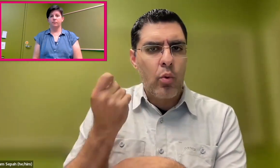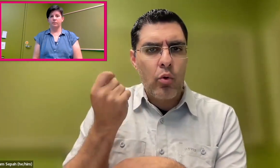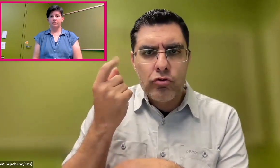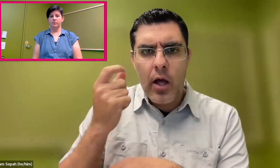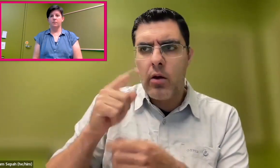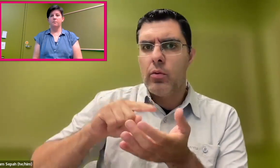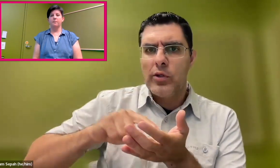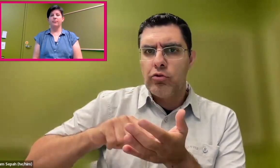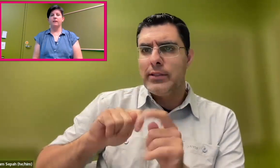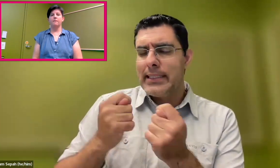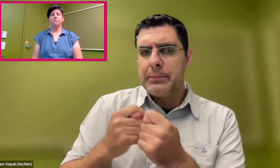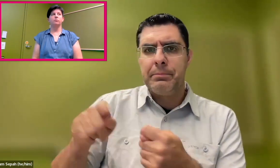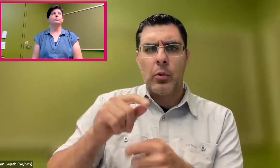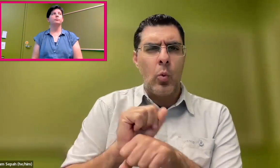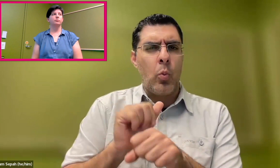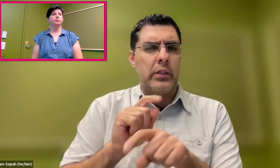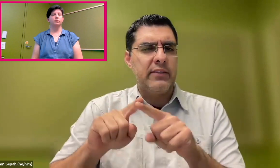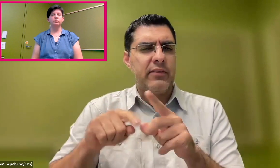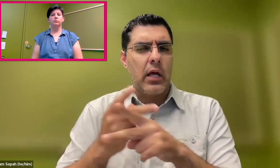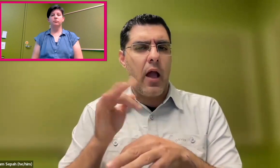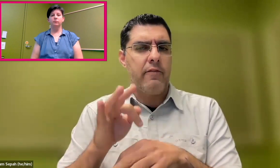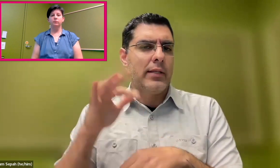I worked for some other teams-- hearing, understanding,